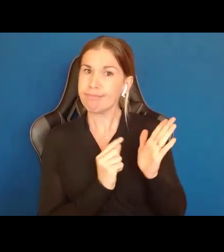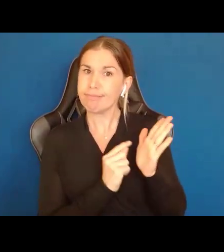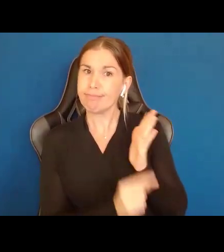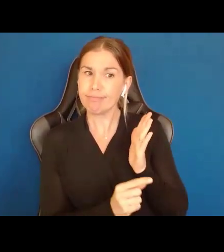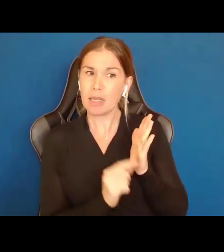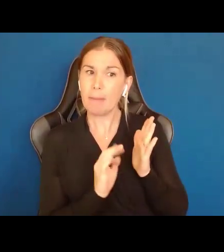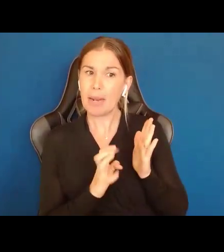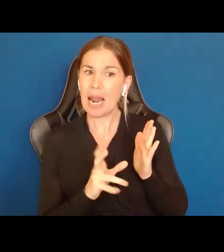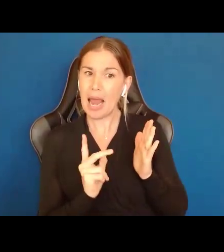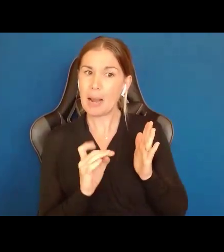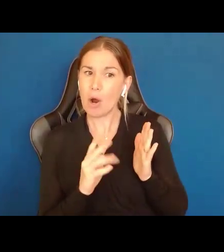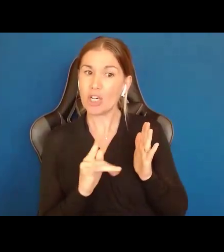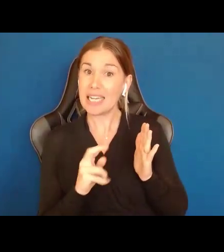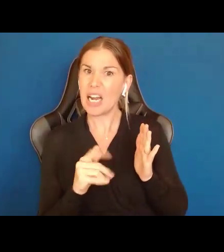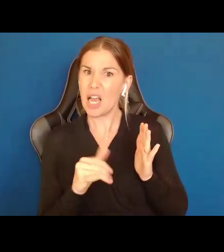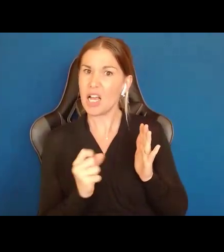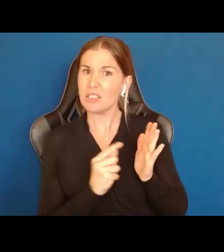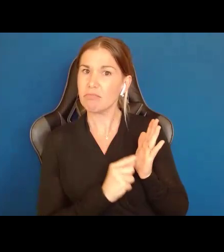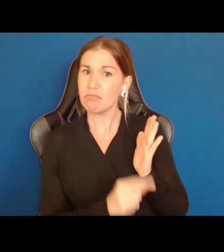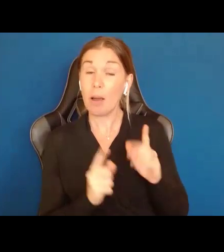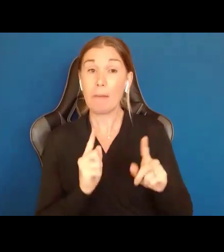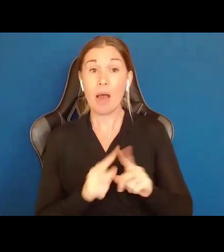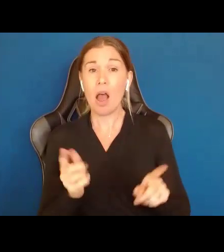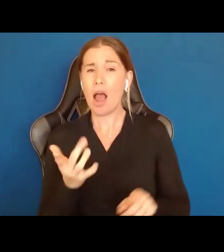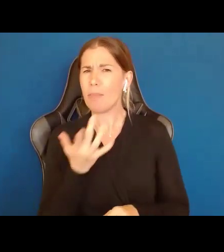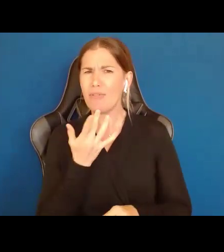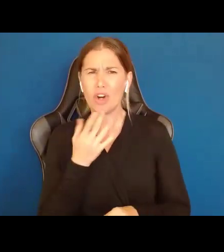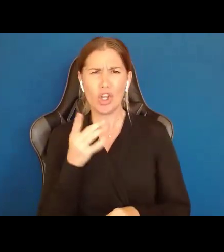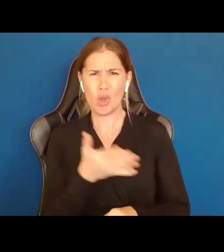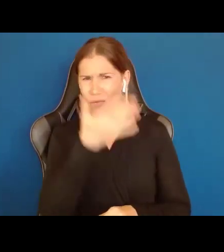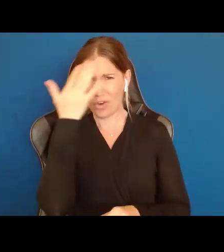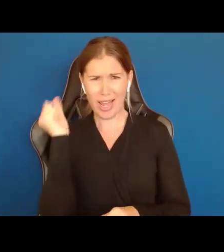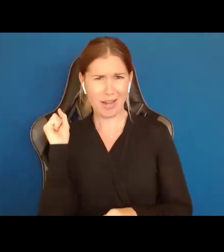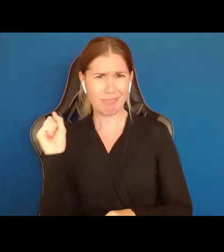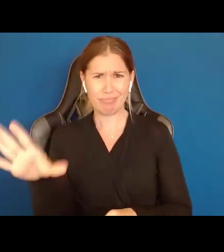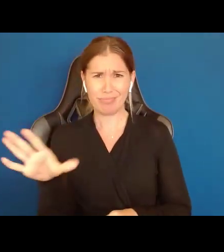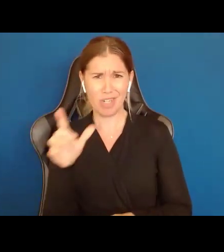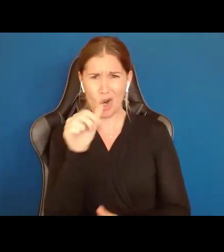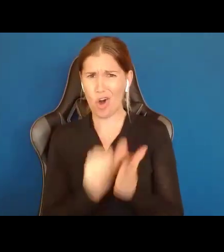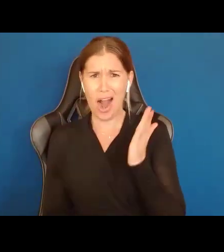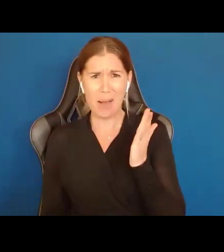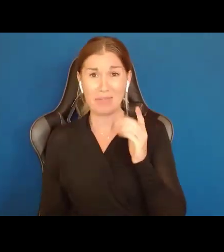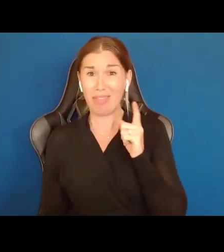But if I had my druthers, I'd prefer you forget it because it is crap. This definition stinks.